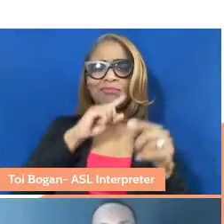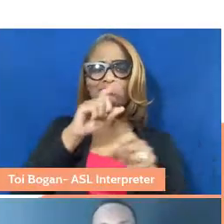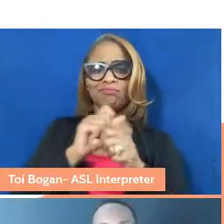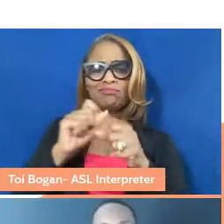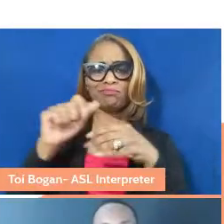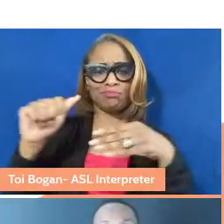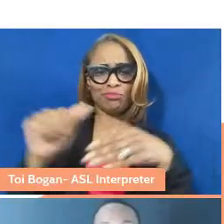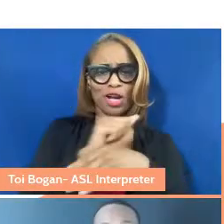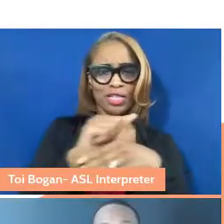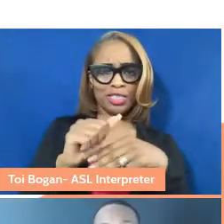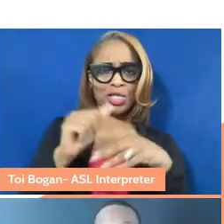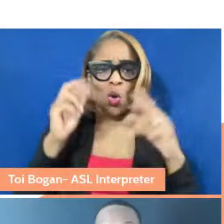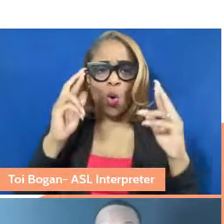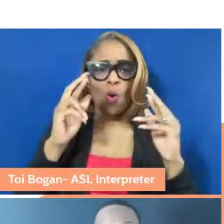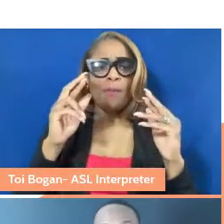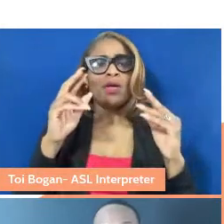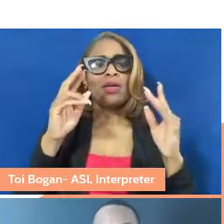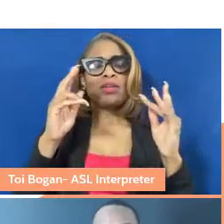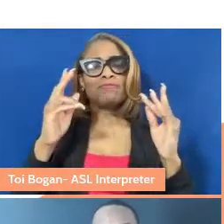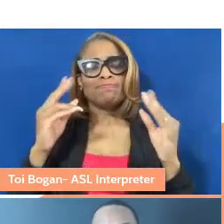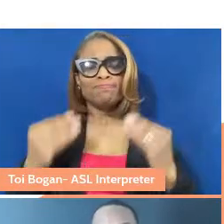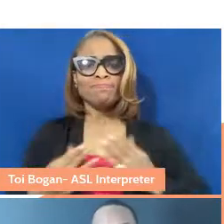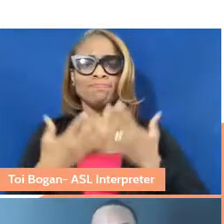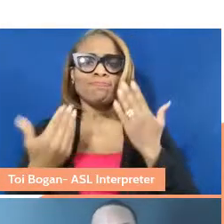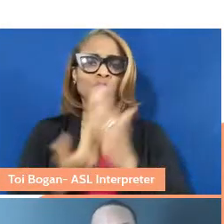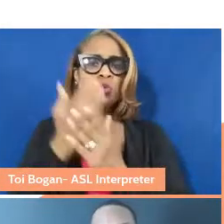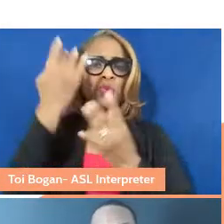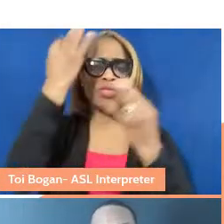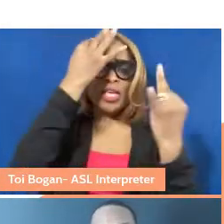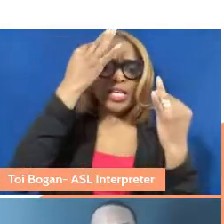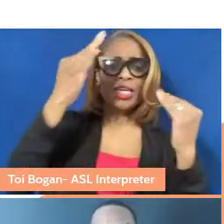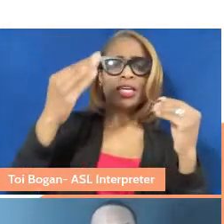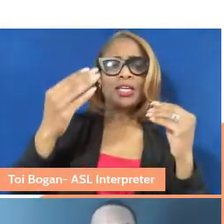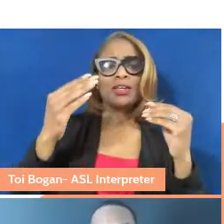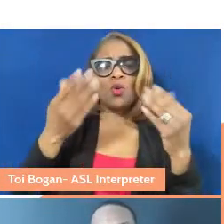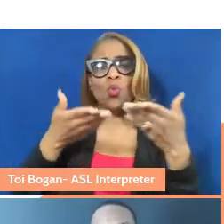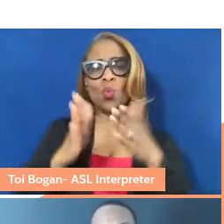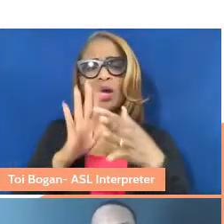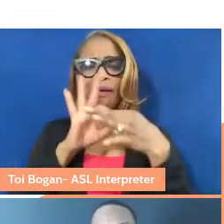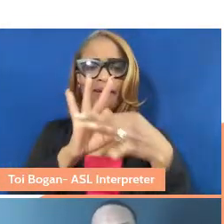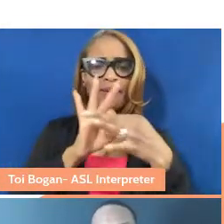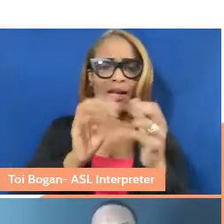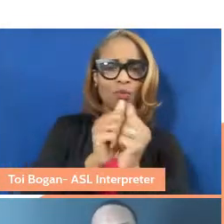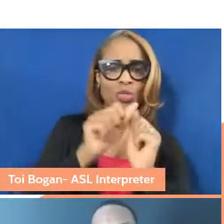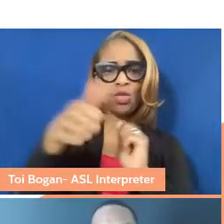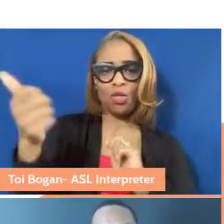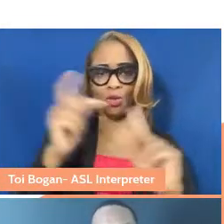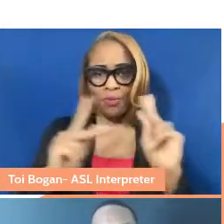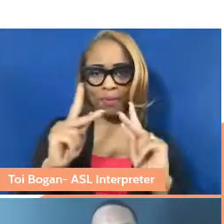We hope it insights new thinking. It creates new channels of connections between people. And today